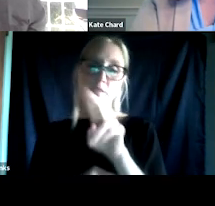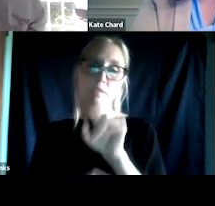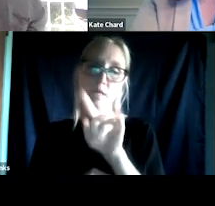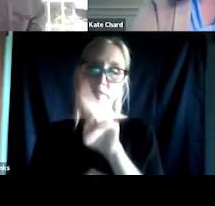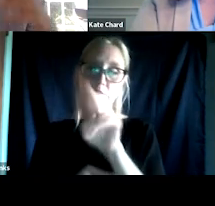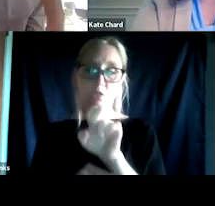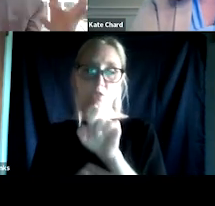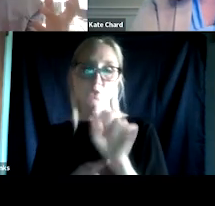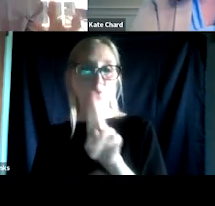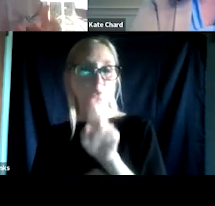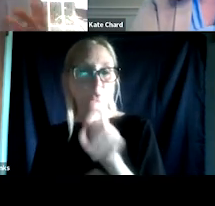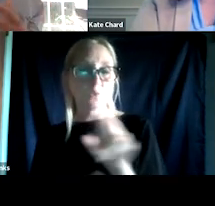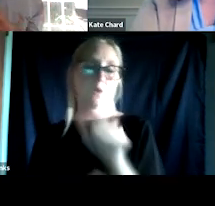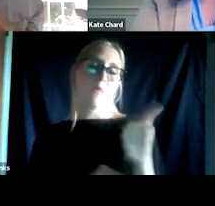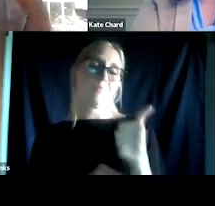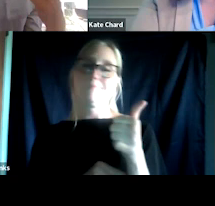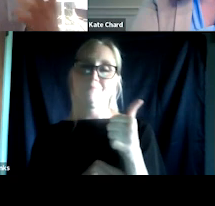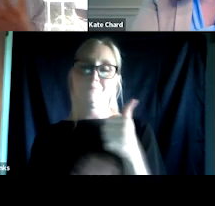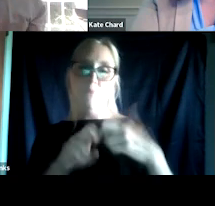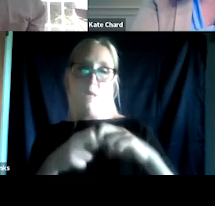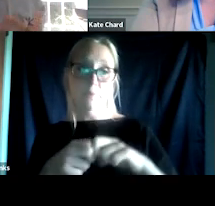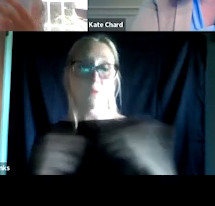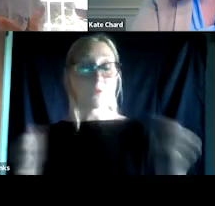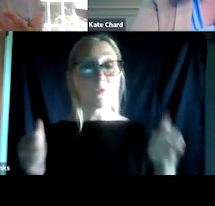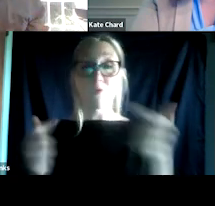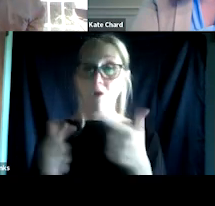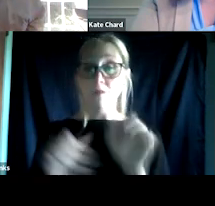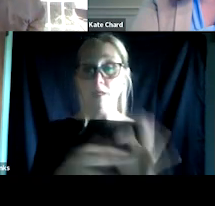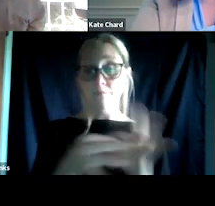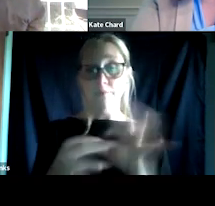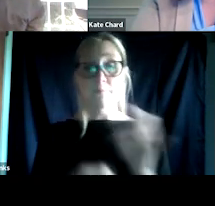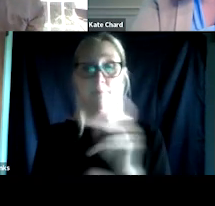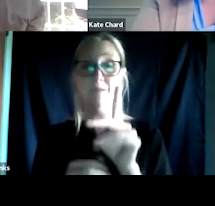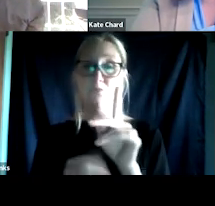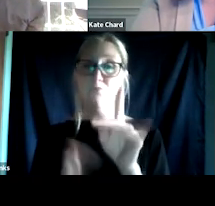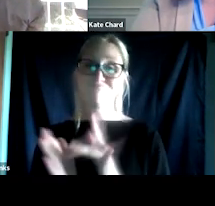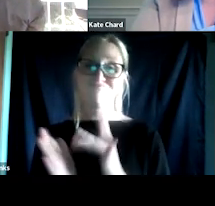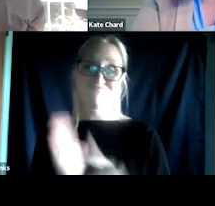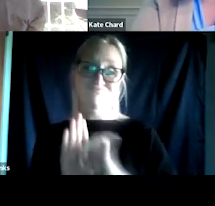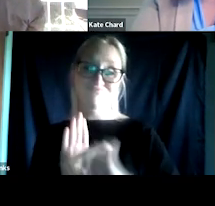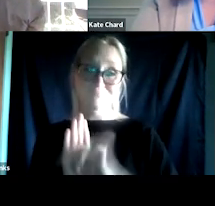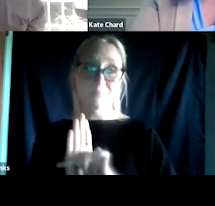And all of these things can also tie back to the idea of stigmatization, which I keep coming back to because it's something we see